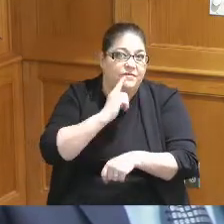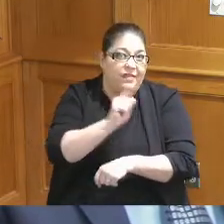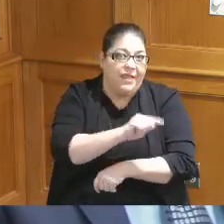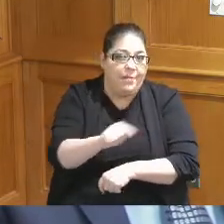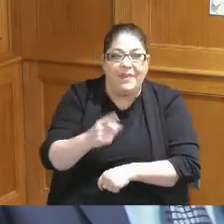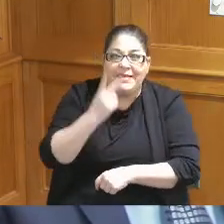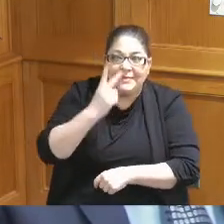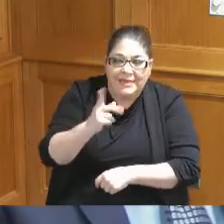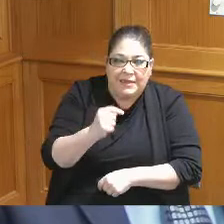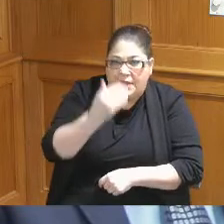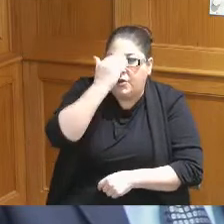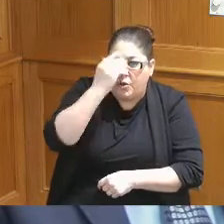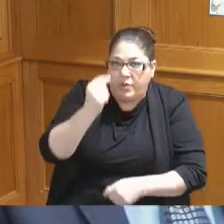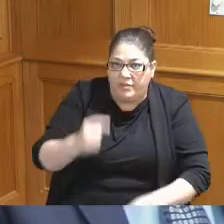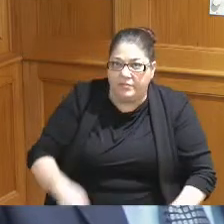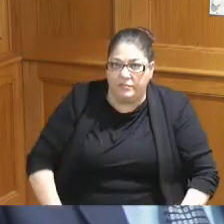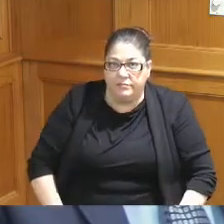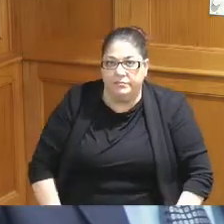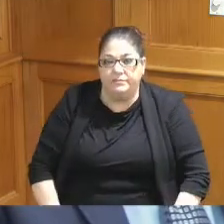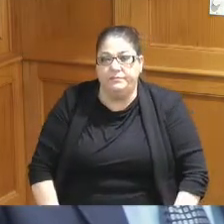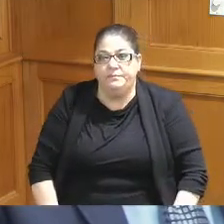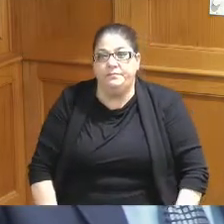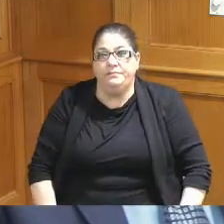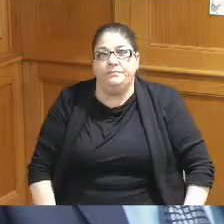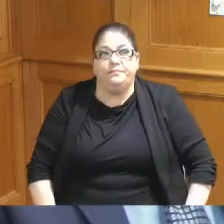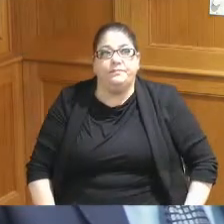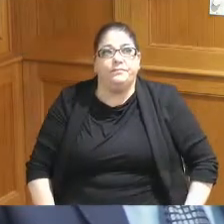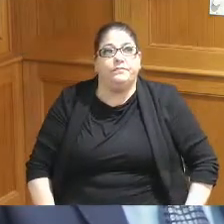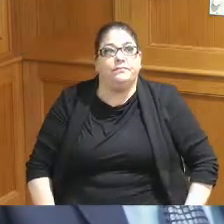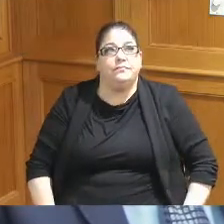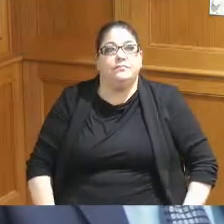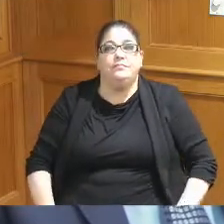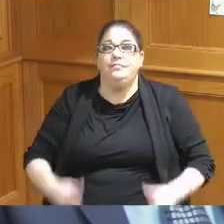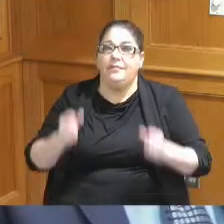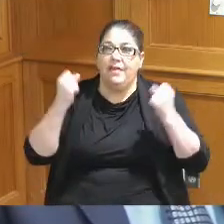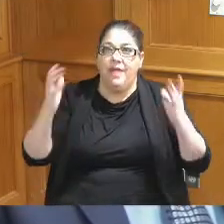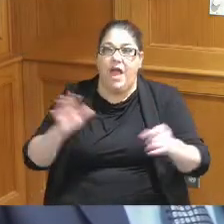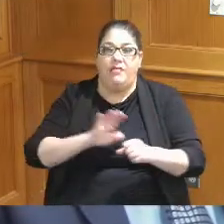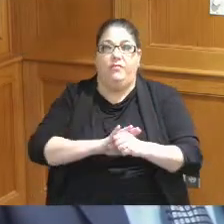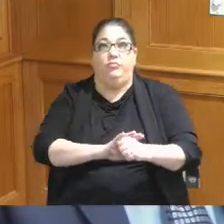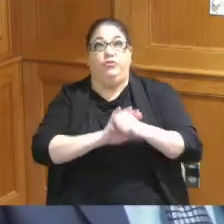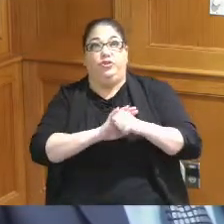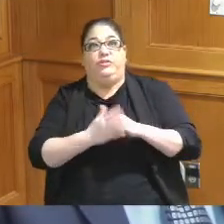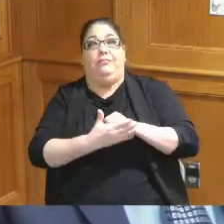and they know it and so that I don't expect that we're going to have a lot of pushback from that